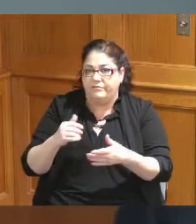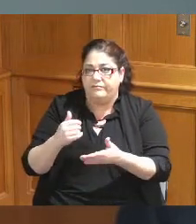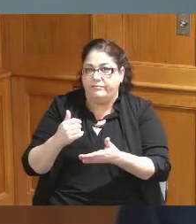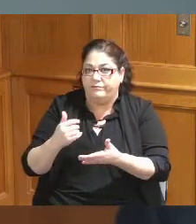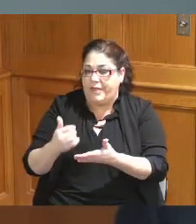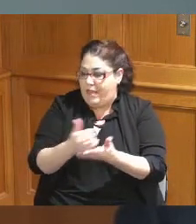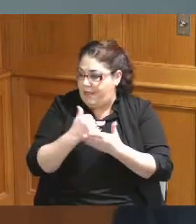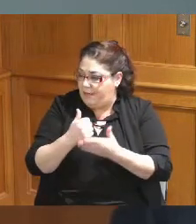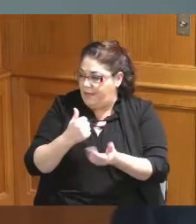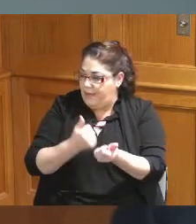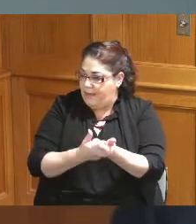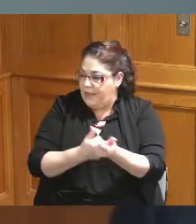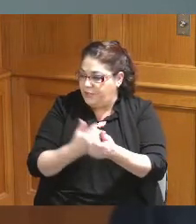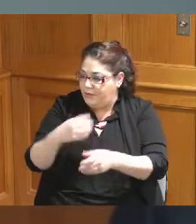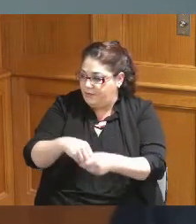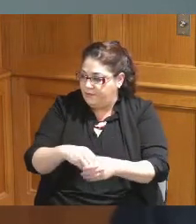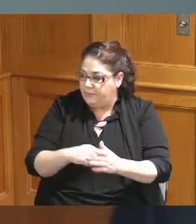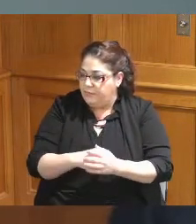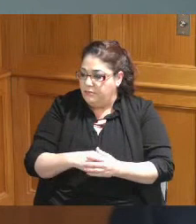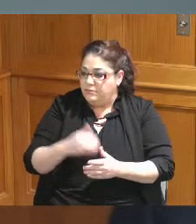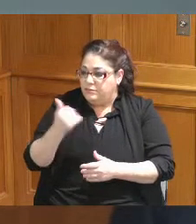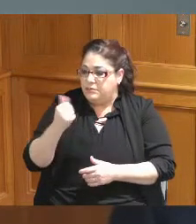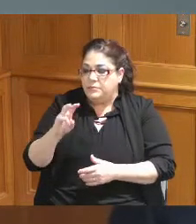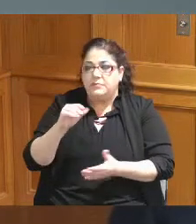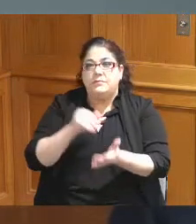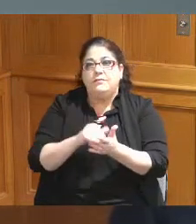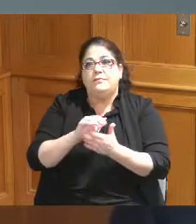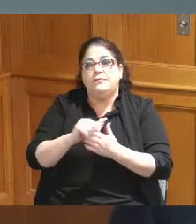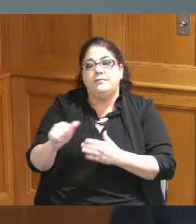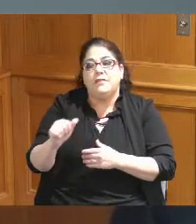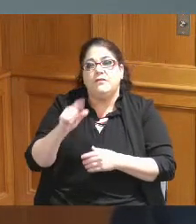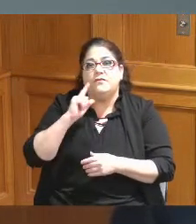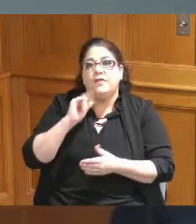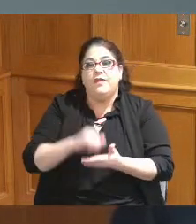hundred and seventeen thousand dollar resolution which relates to the establishment of several POS